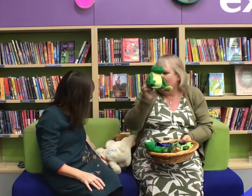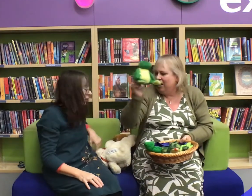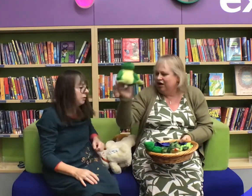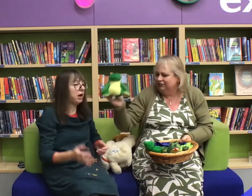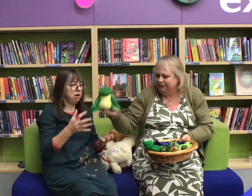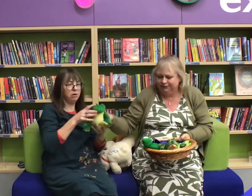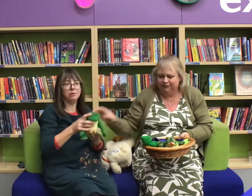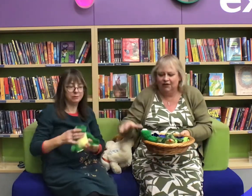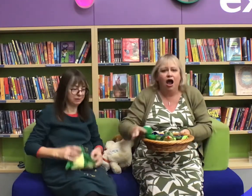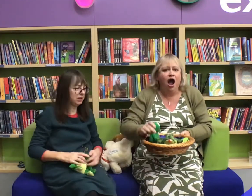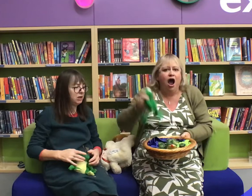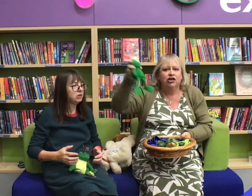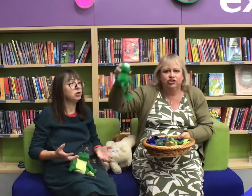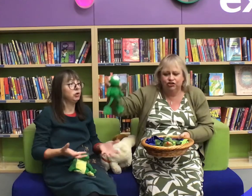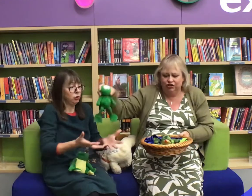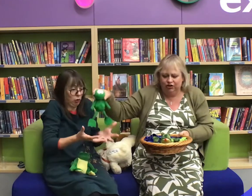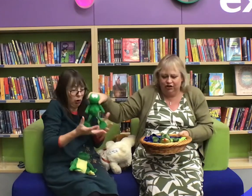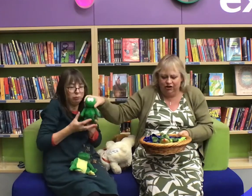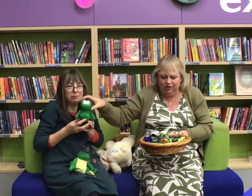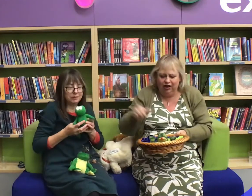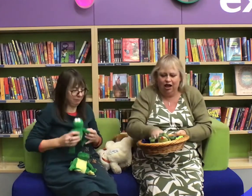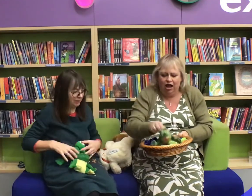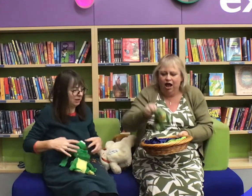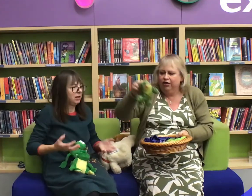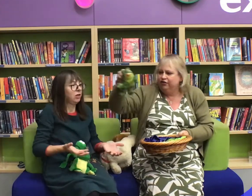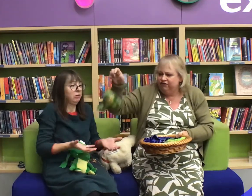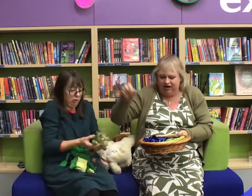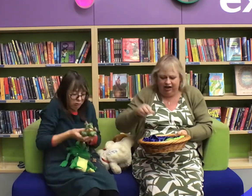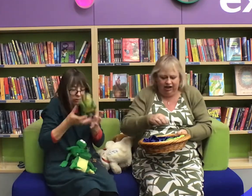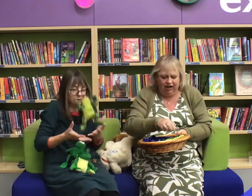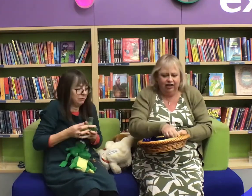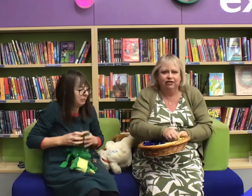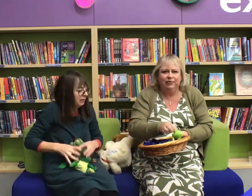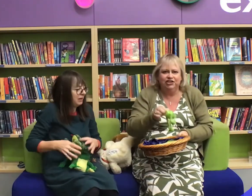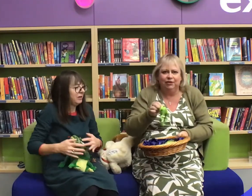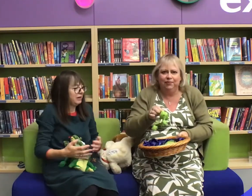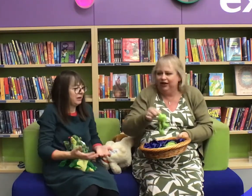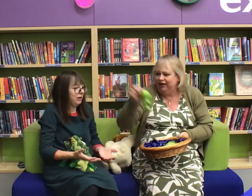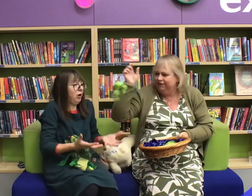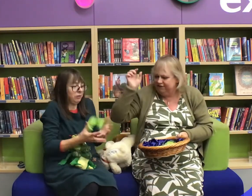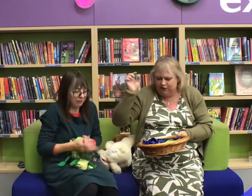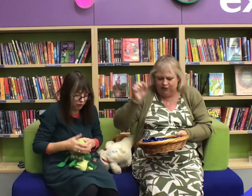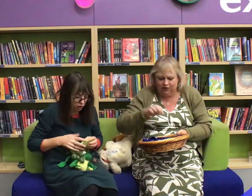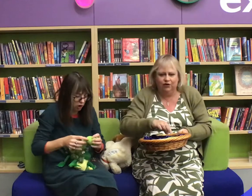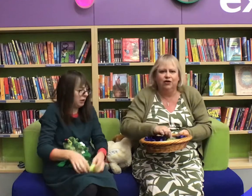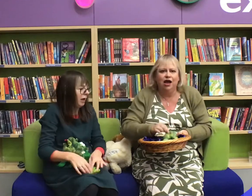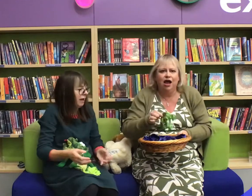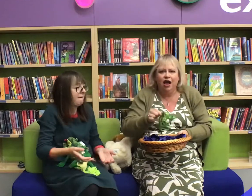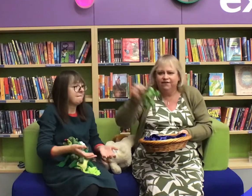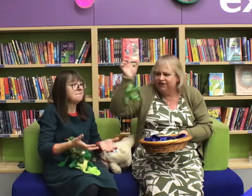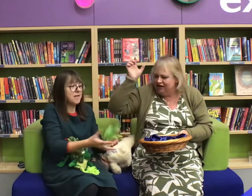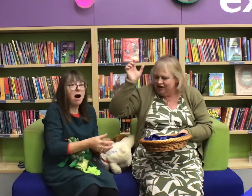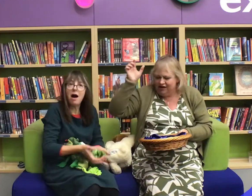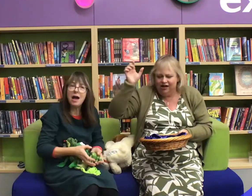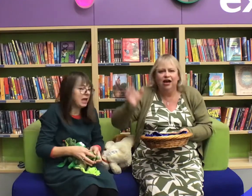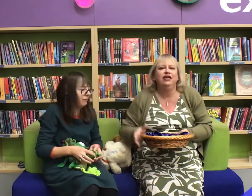One, two, three, they're a bit jumpy four, five.